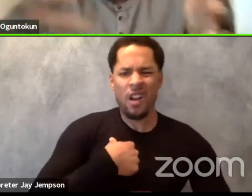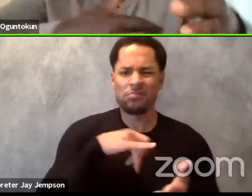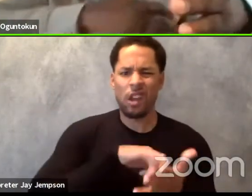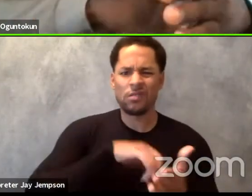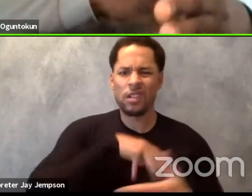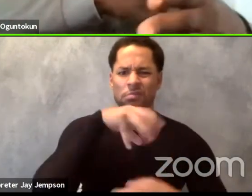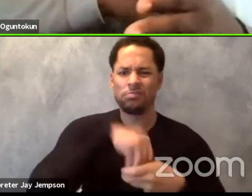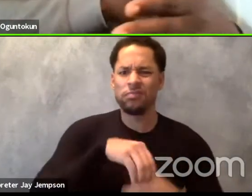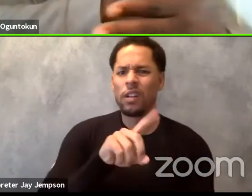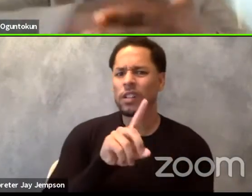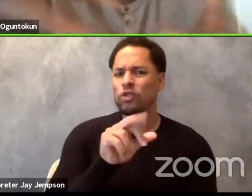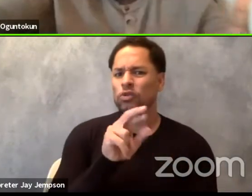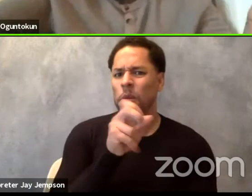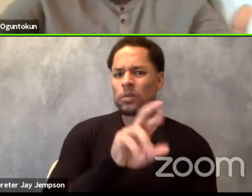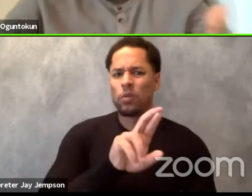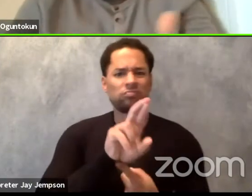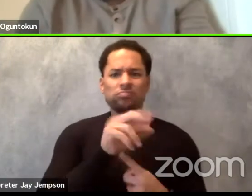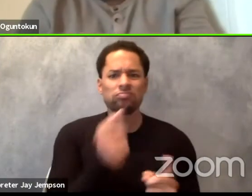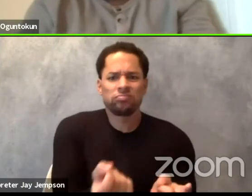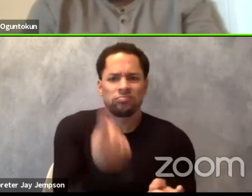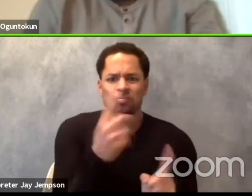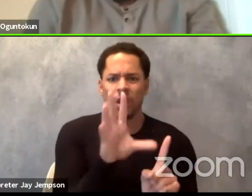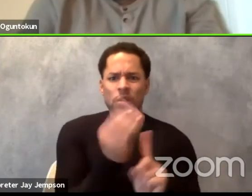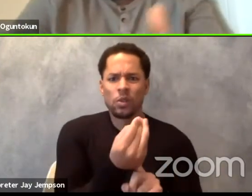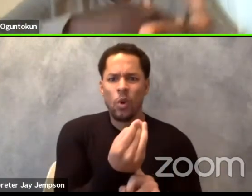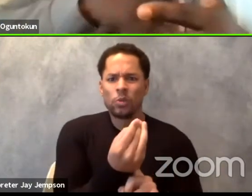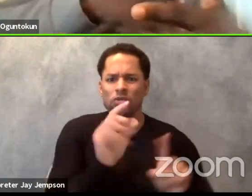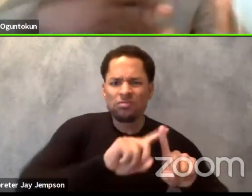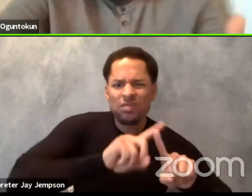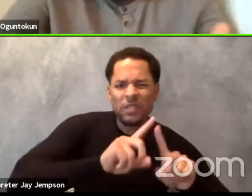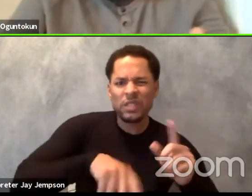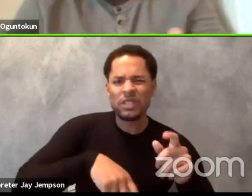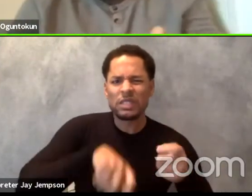I do not understand the cultural inferences, I don't understand the angle,